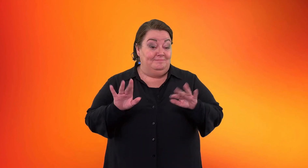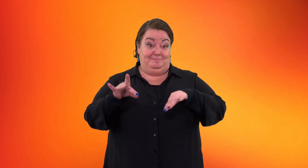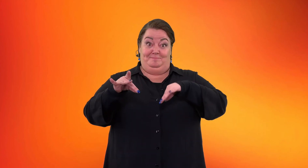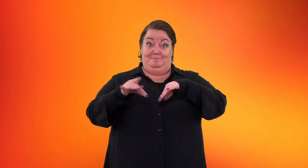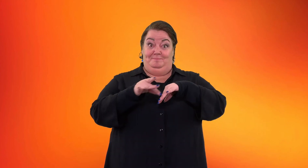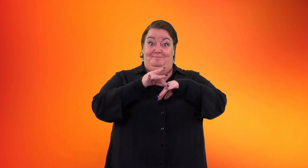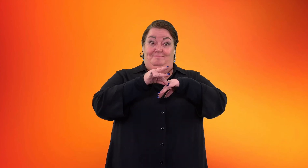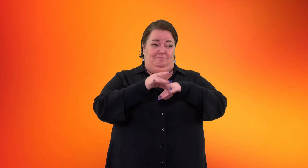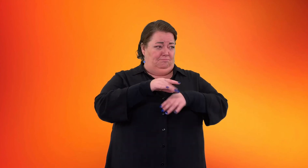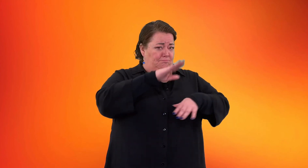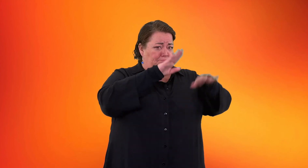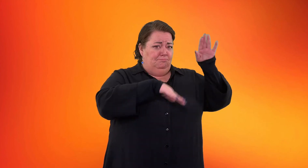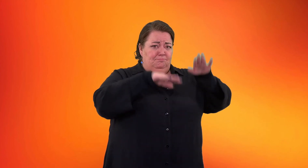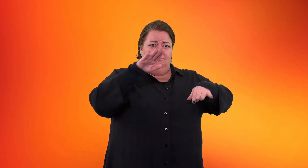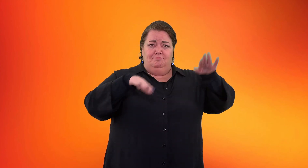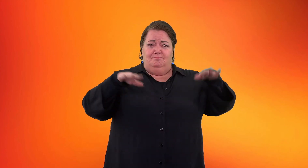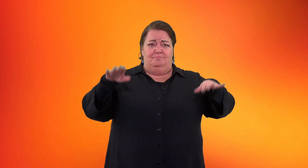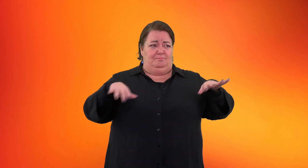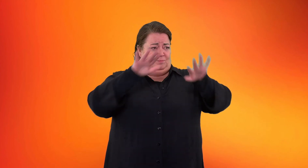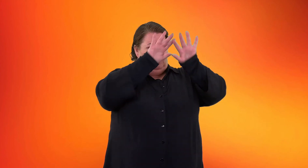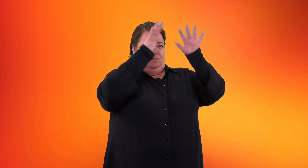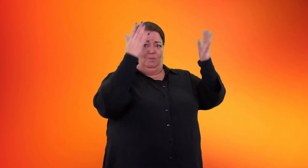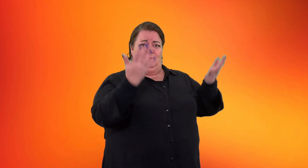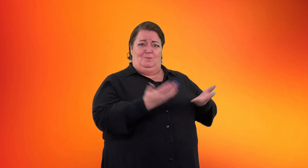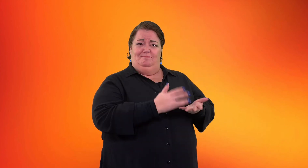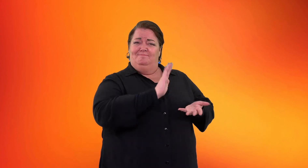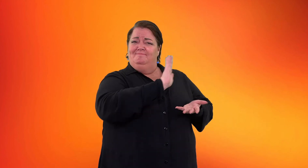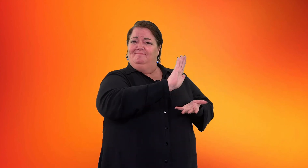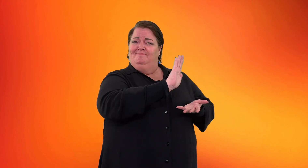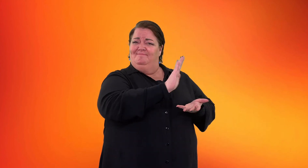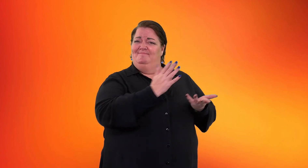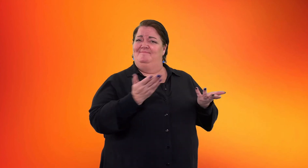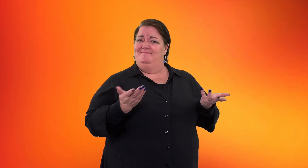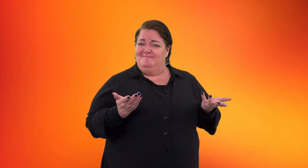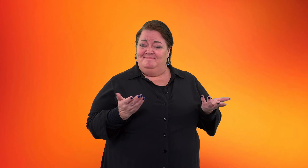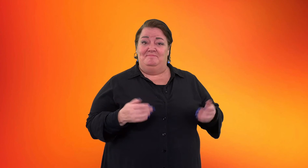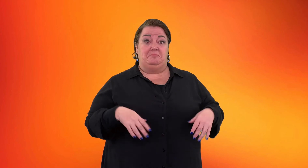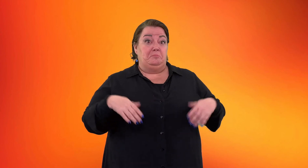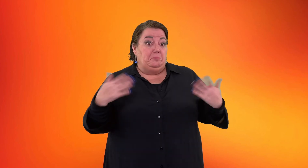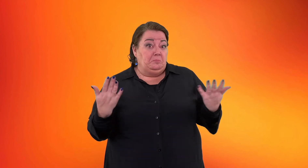Weddings can happen in different ways depending on their cultures,